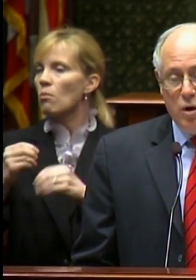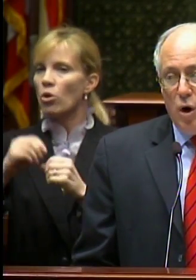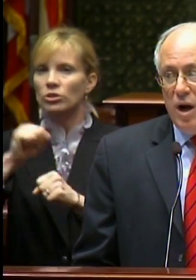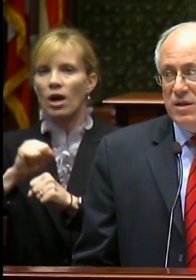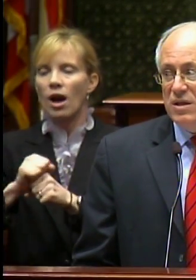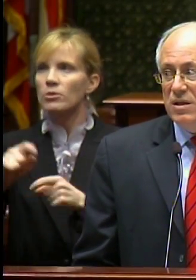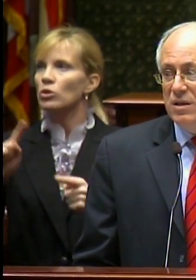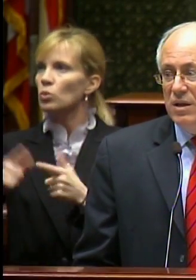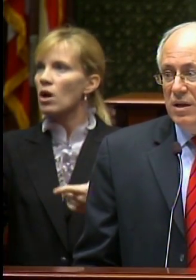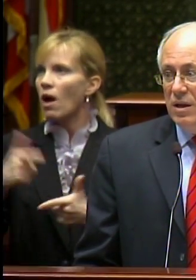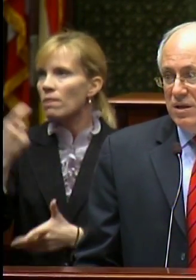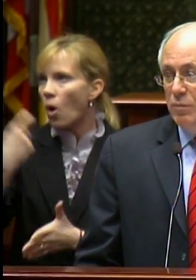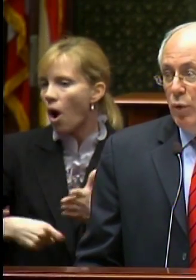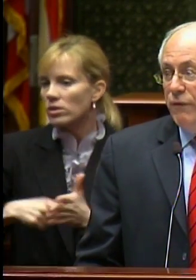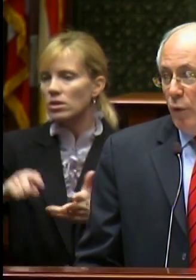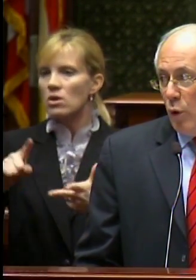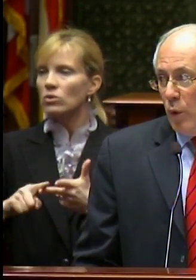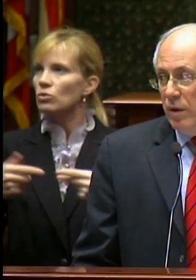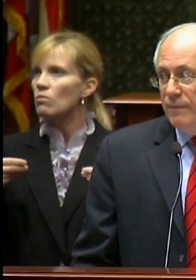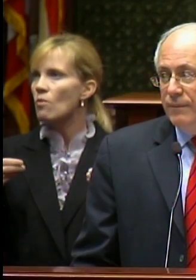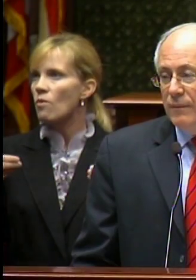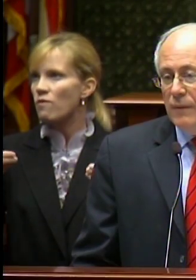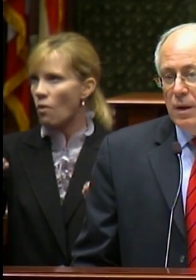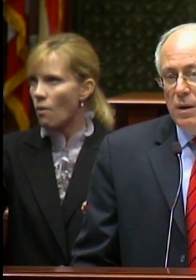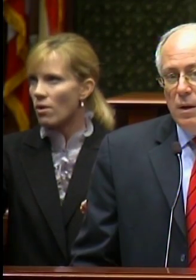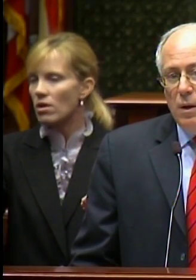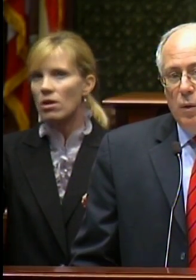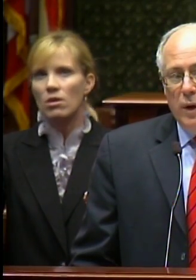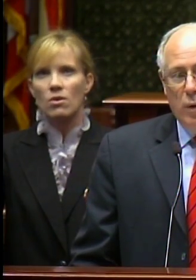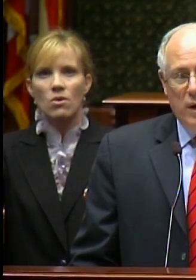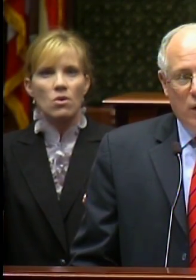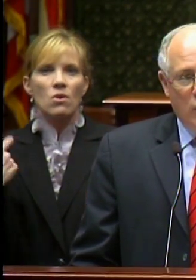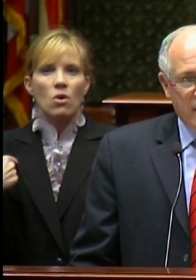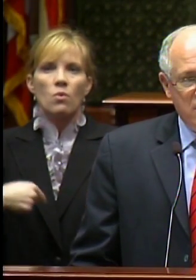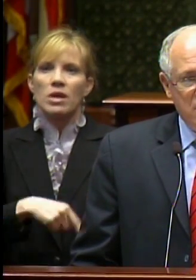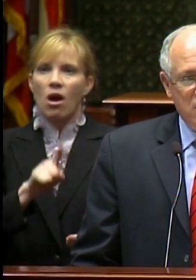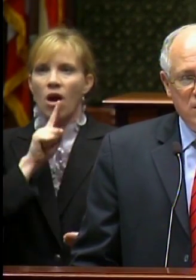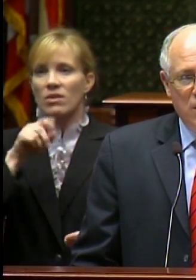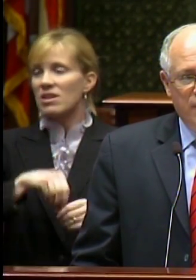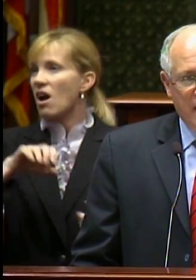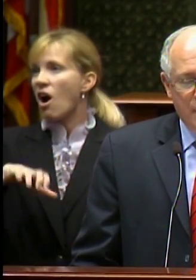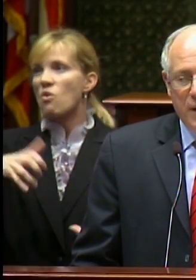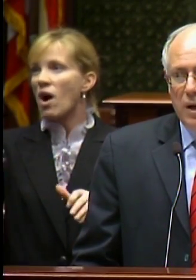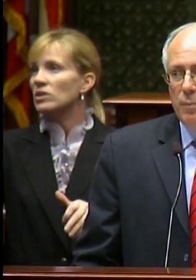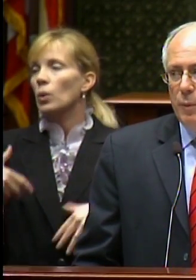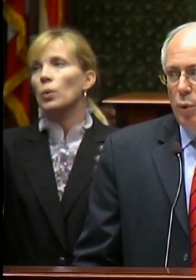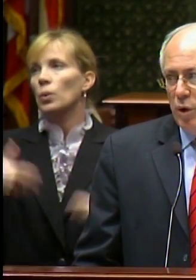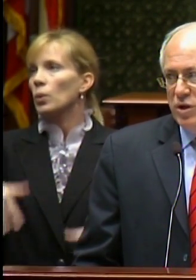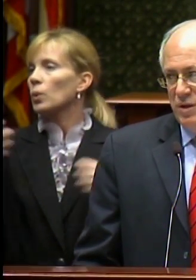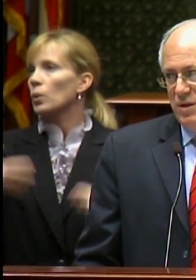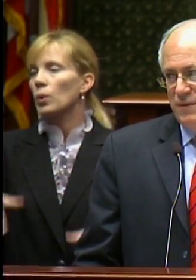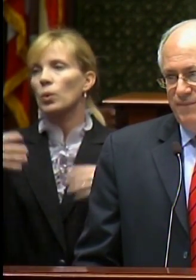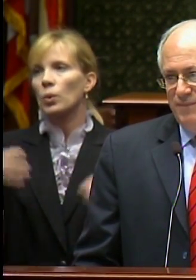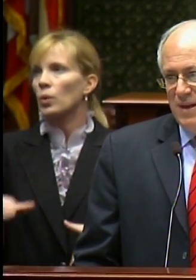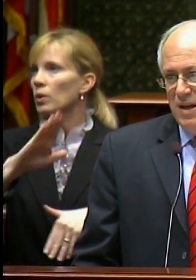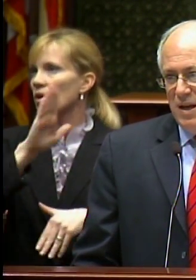costs, and move forward. We are in a crisis of epic proportions.